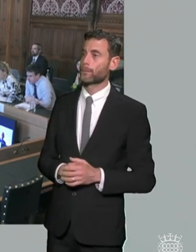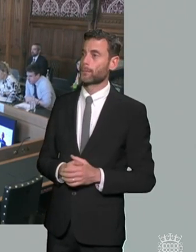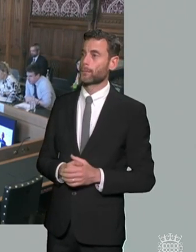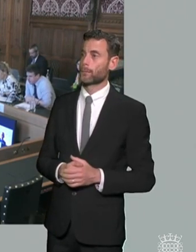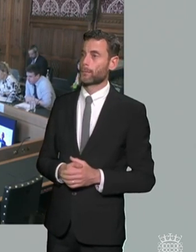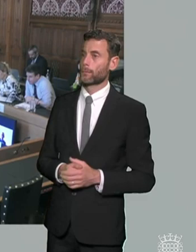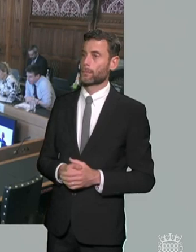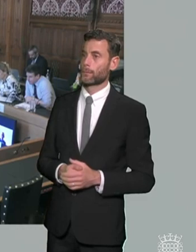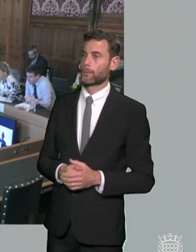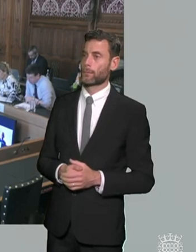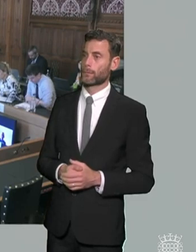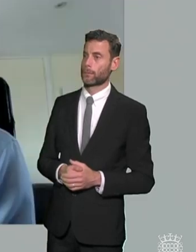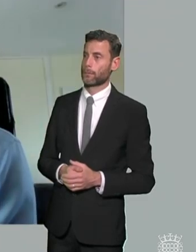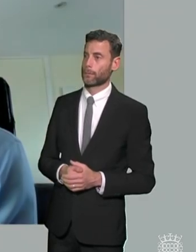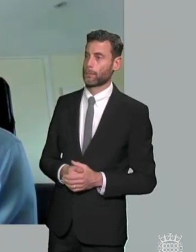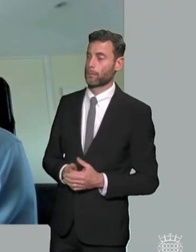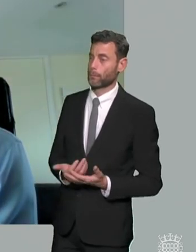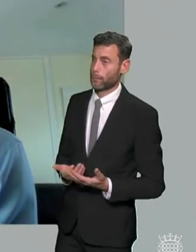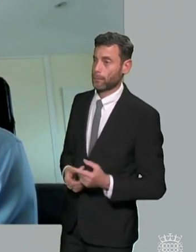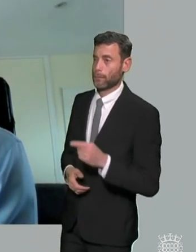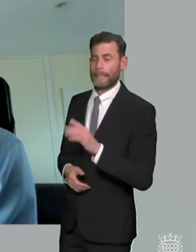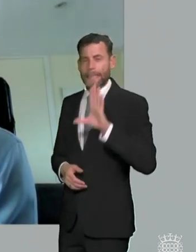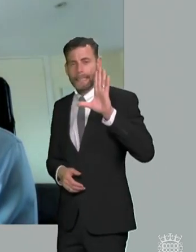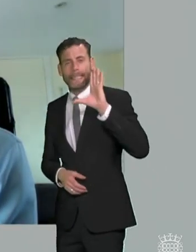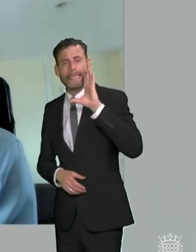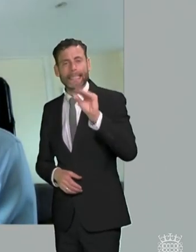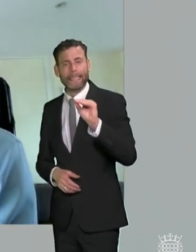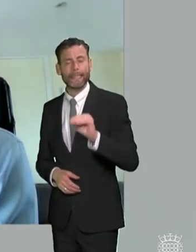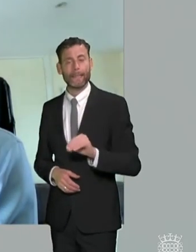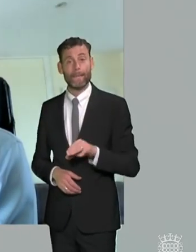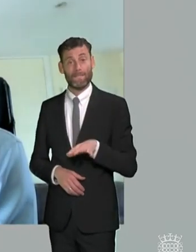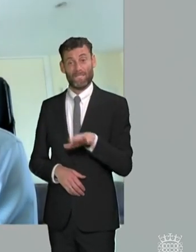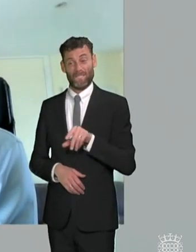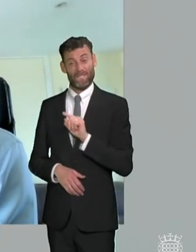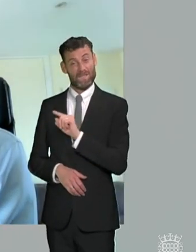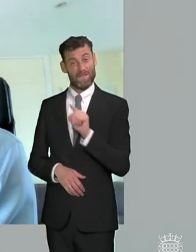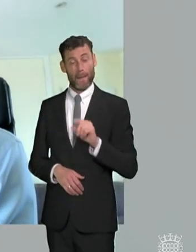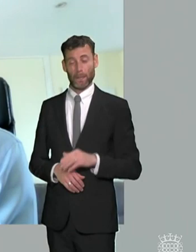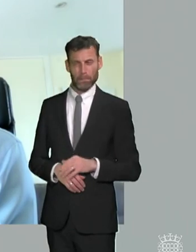um yeah um i think i think the feedback from family families are actually quite um